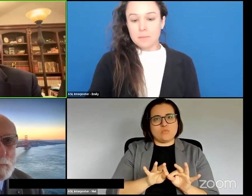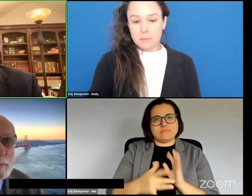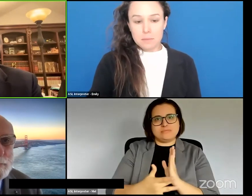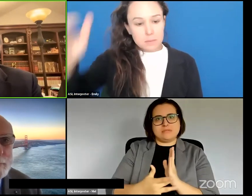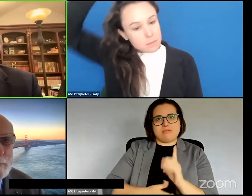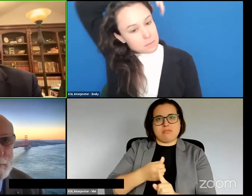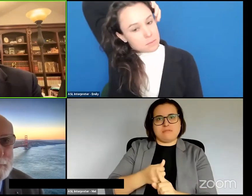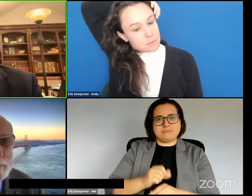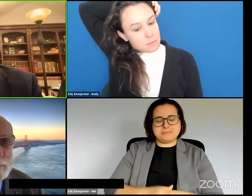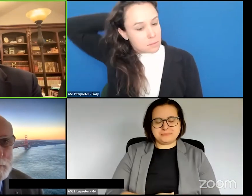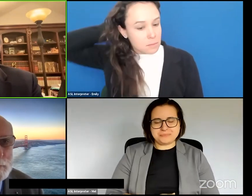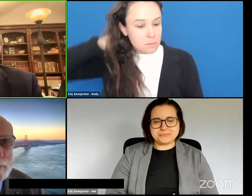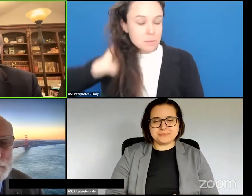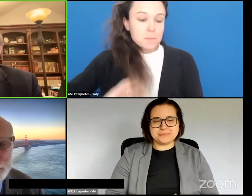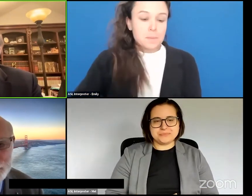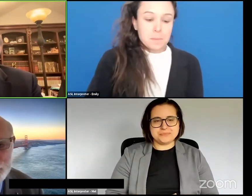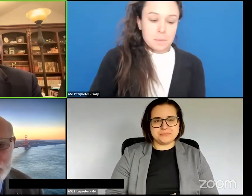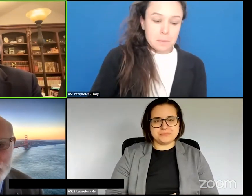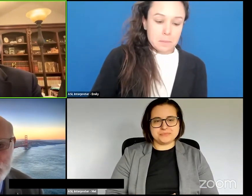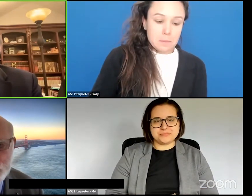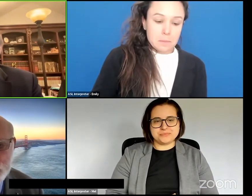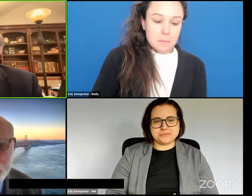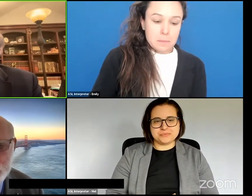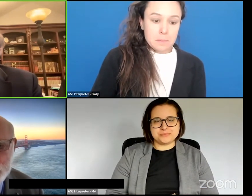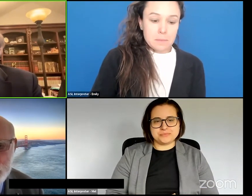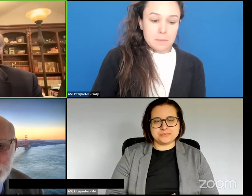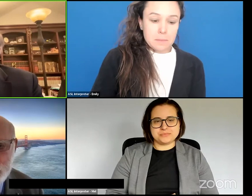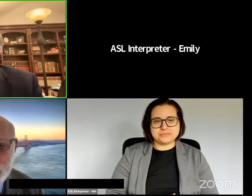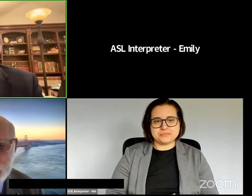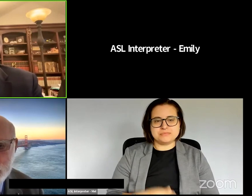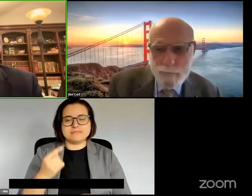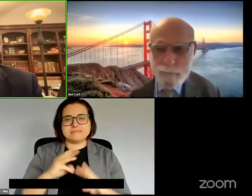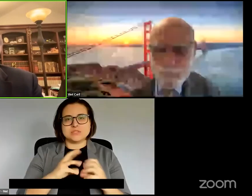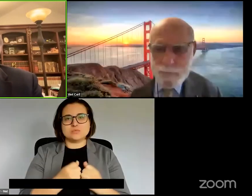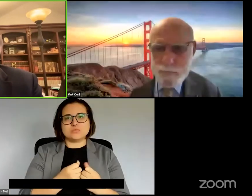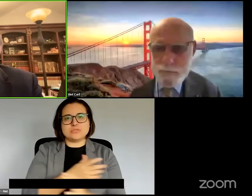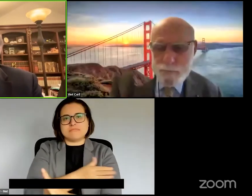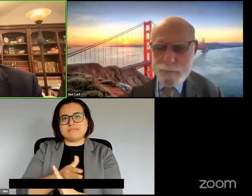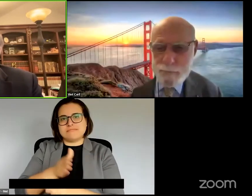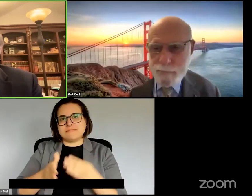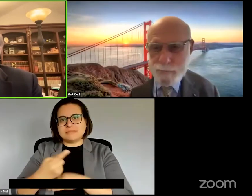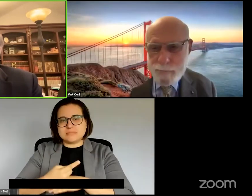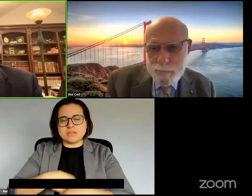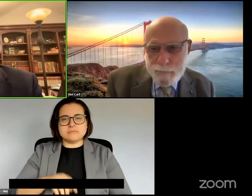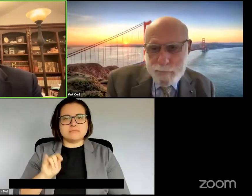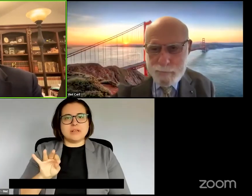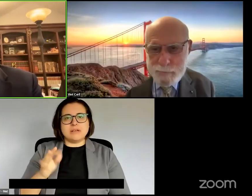Then at the end of the day and this is important. Anything that you don't think is getting picked up during the day about the future write it